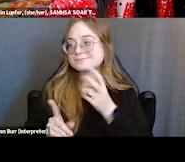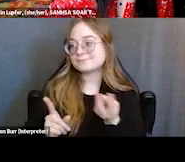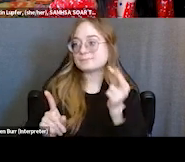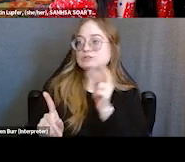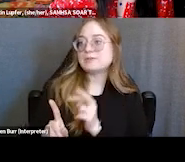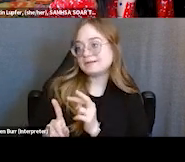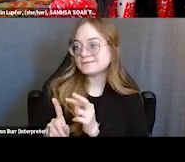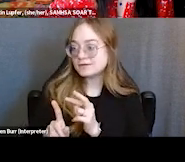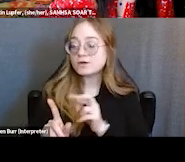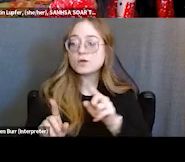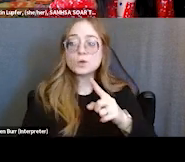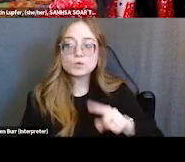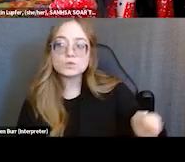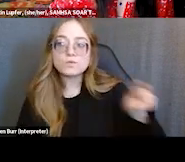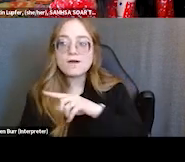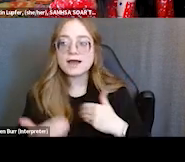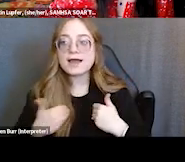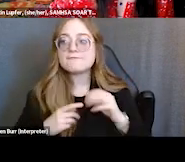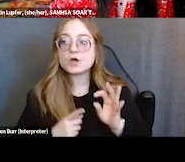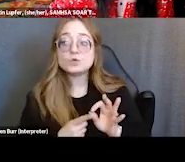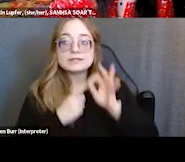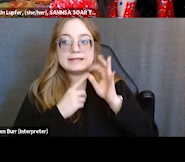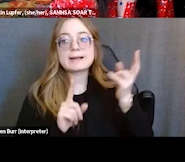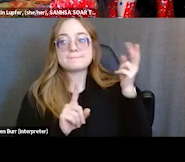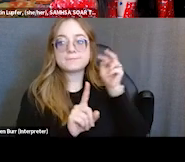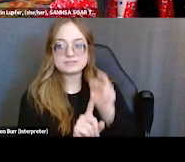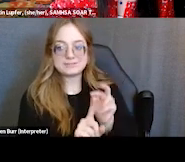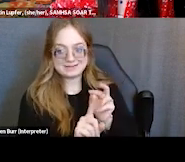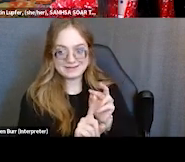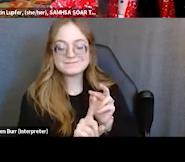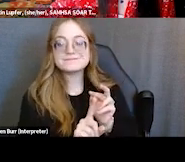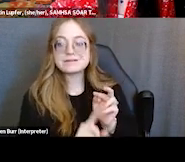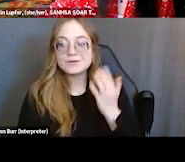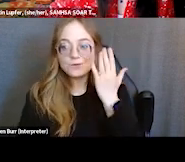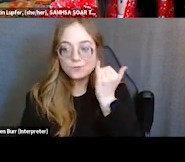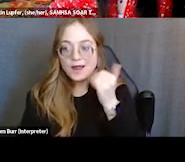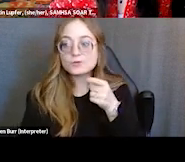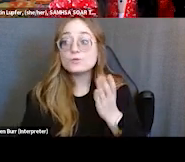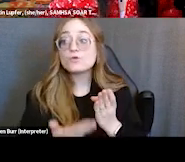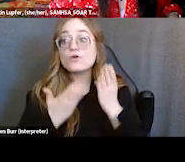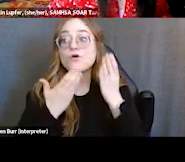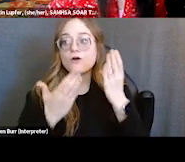you all have a really unique perspective because you often spend a lot more time with the patients